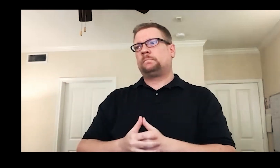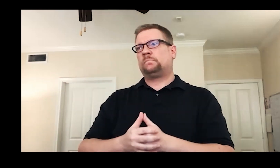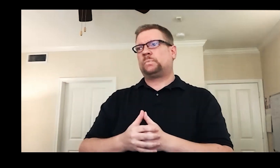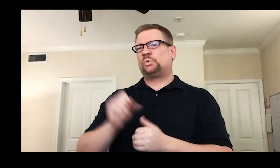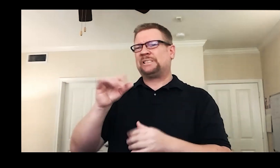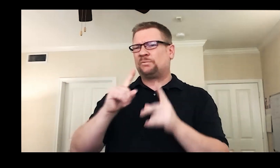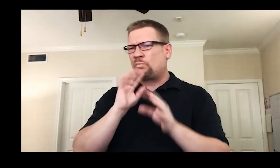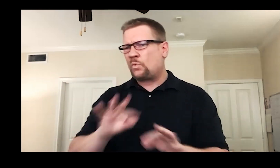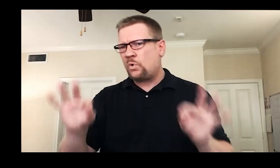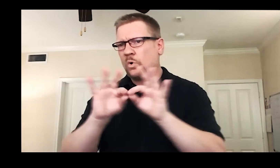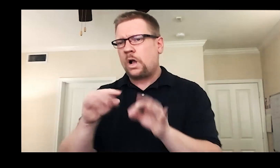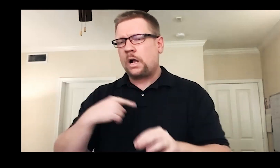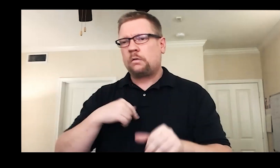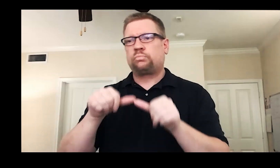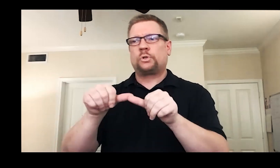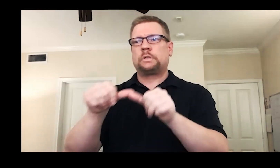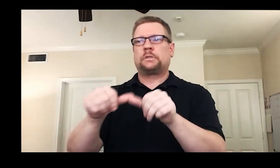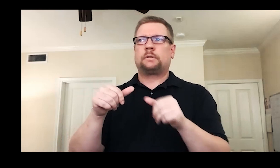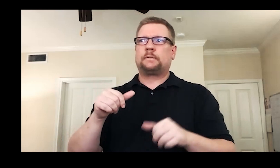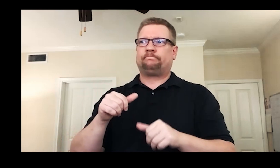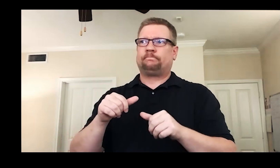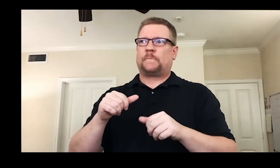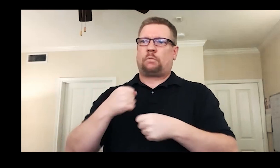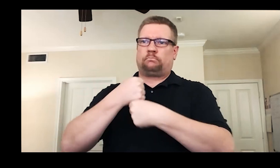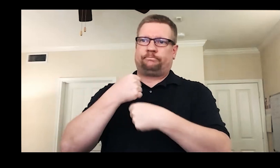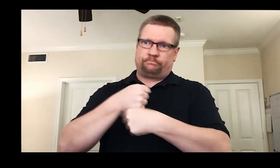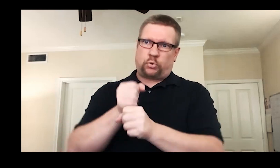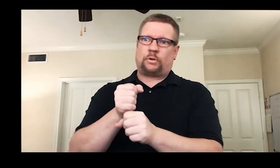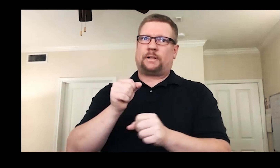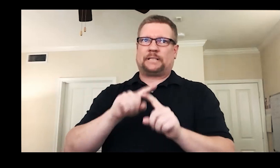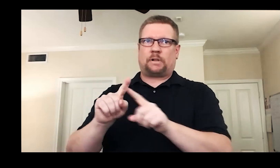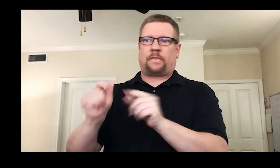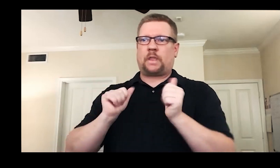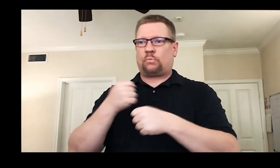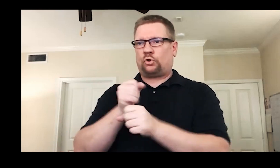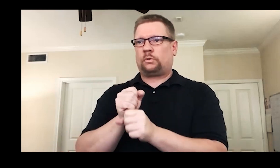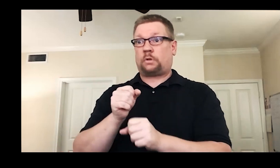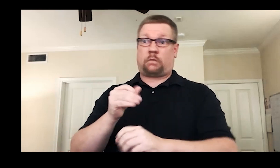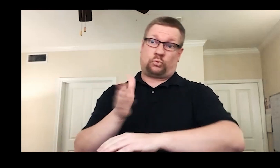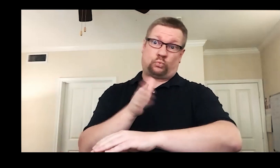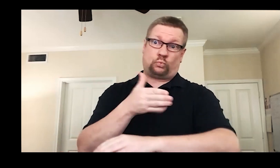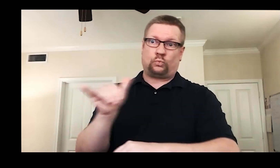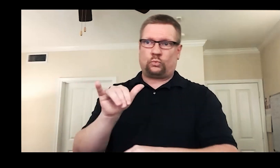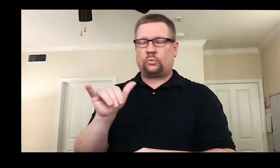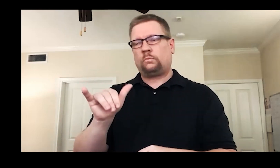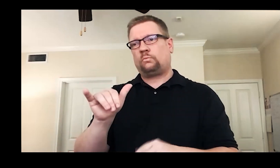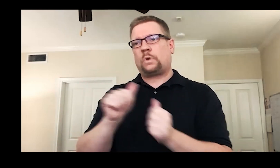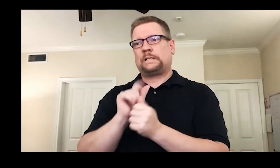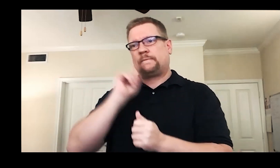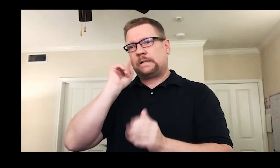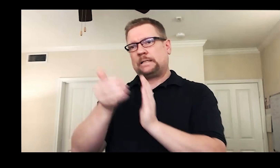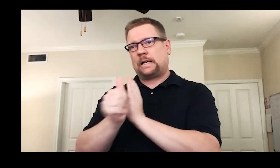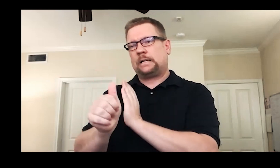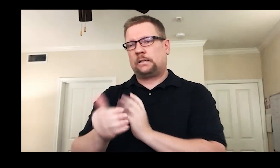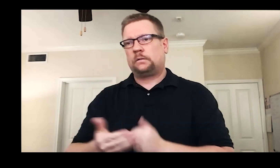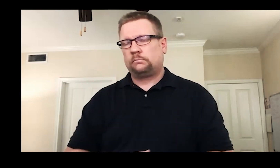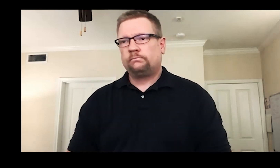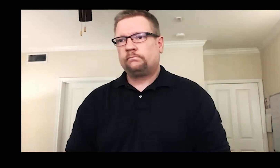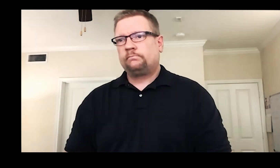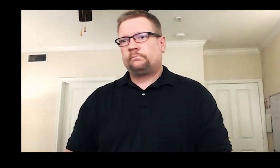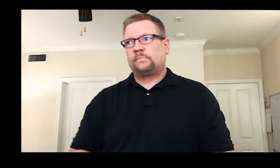the more Deaf actors find themselves in plays and musicals.